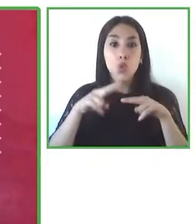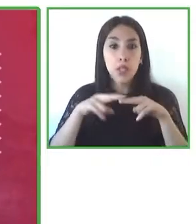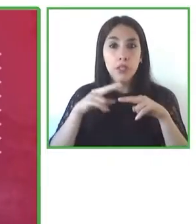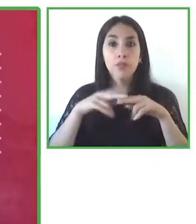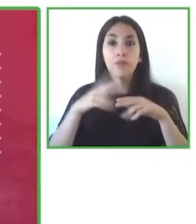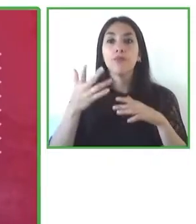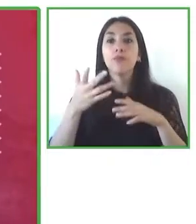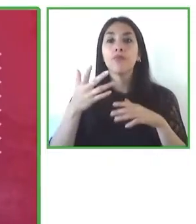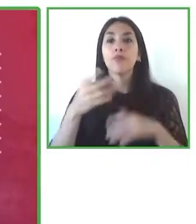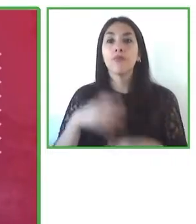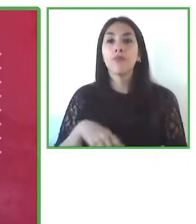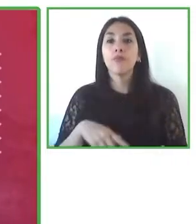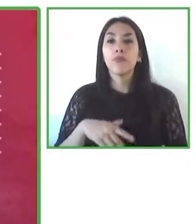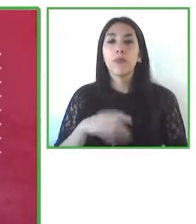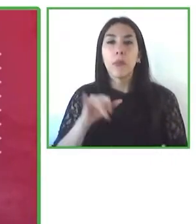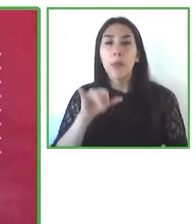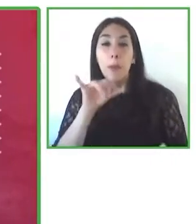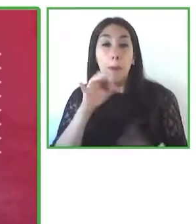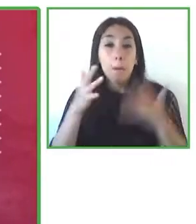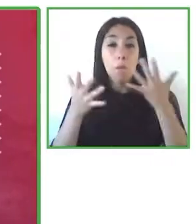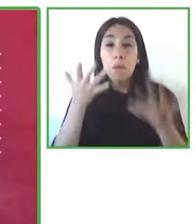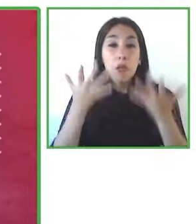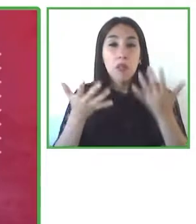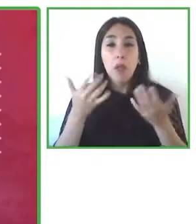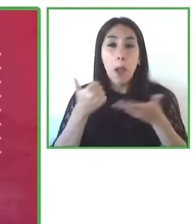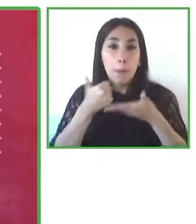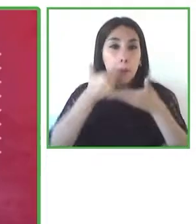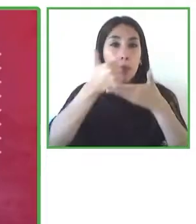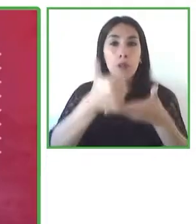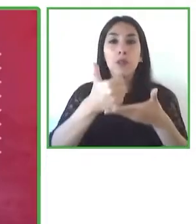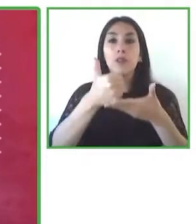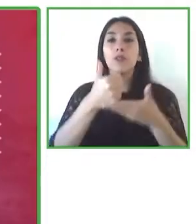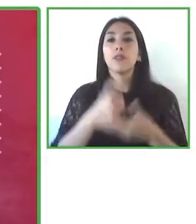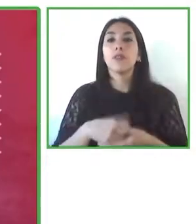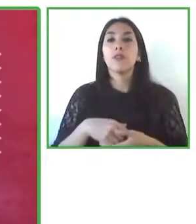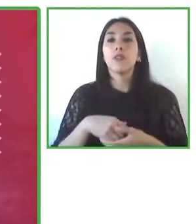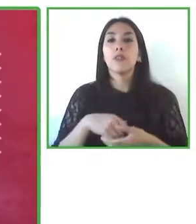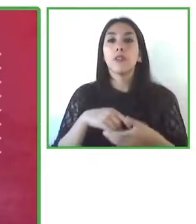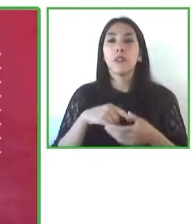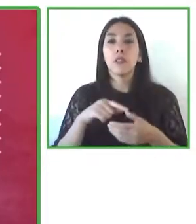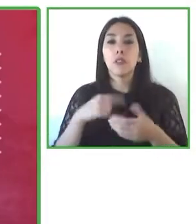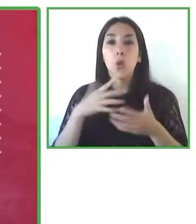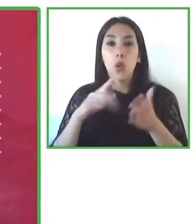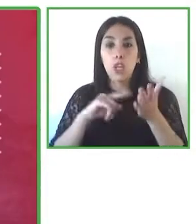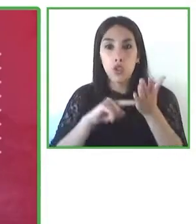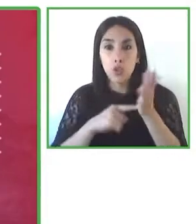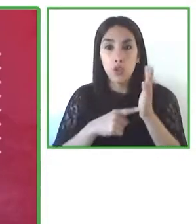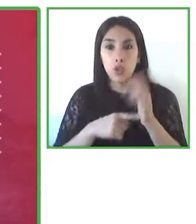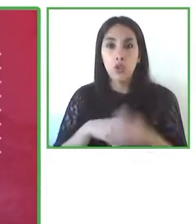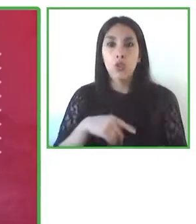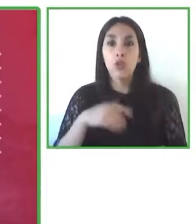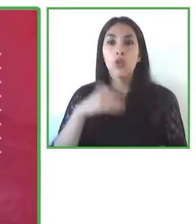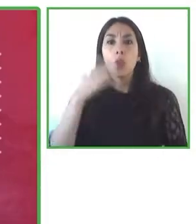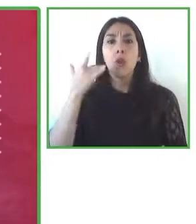solve the problem at that point had no solution because there was no reading material accessible